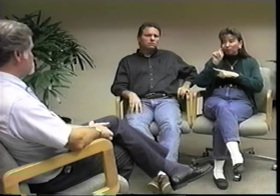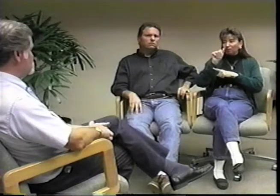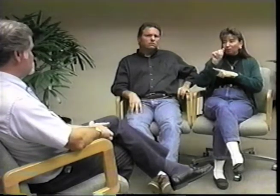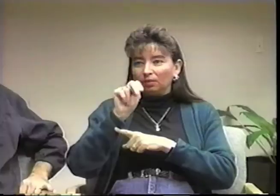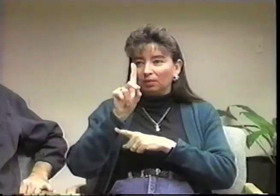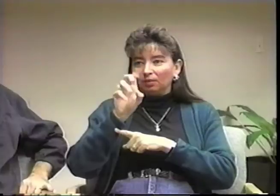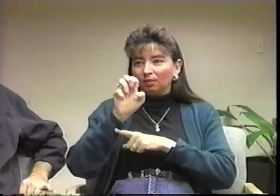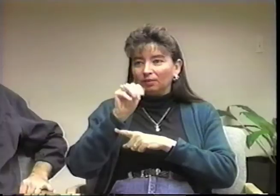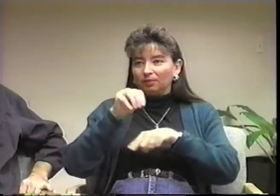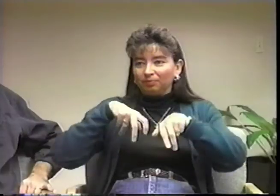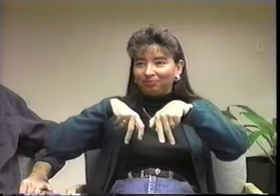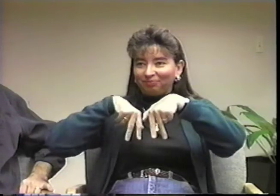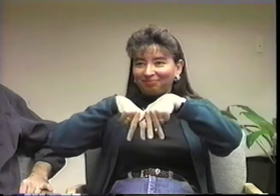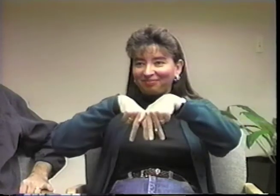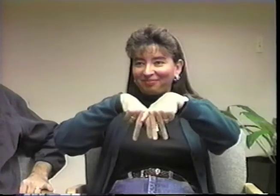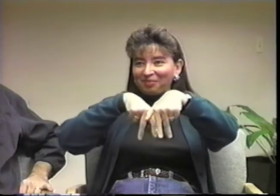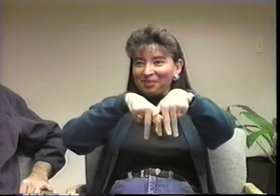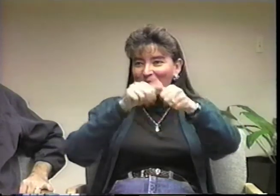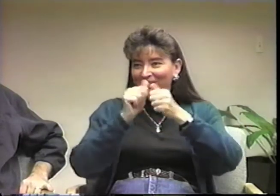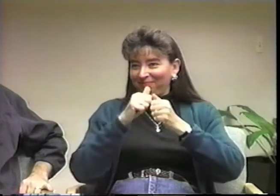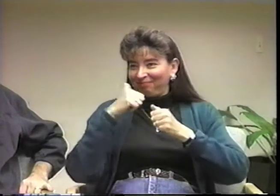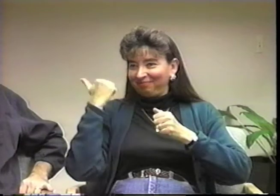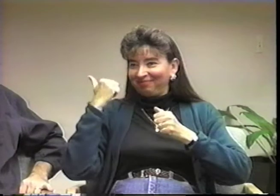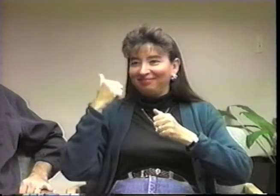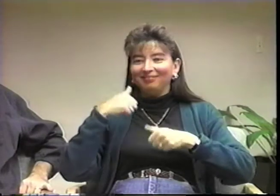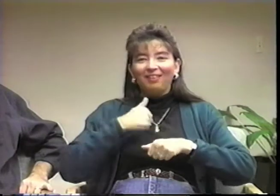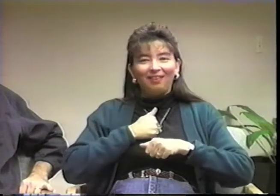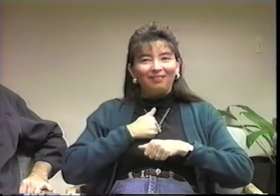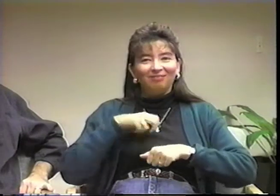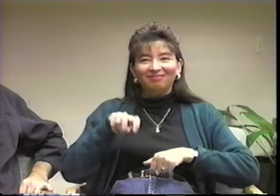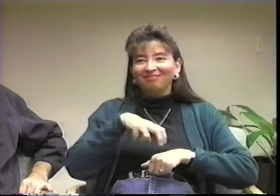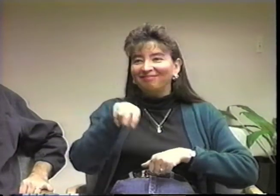I also enjoy bike riding with David on our tandem bike